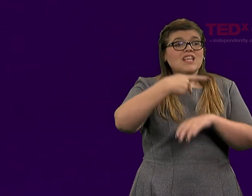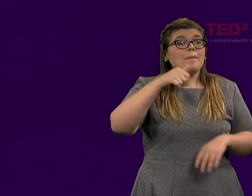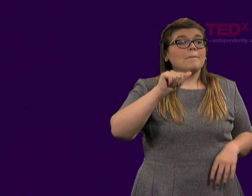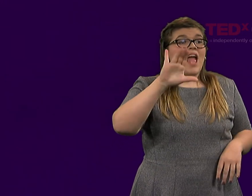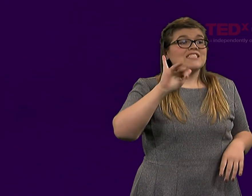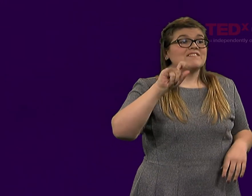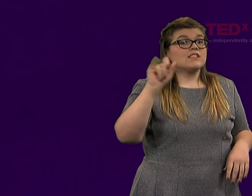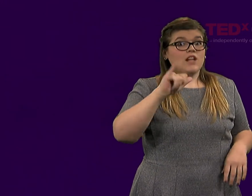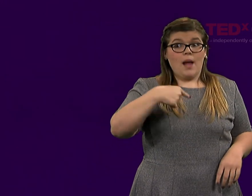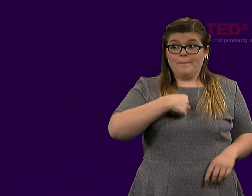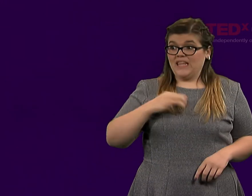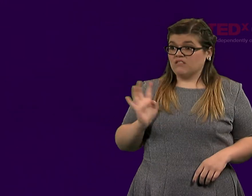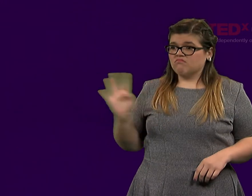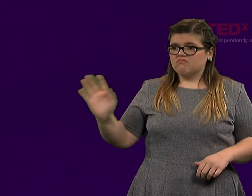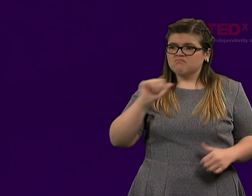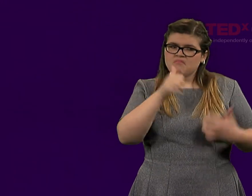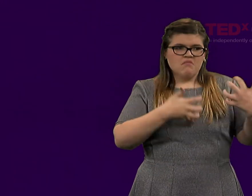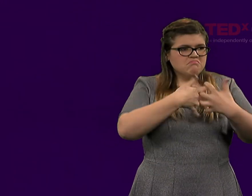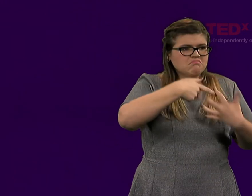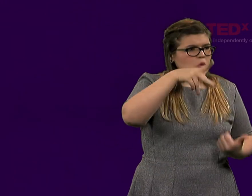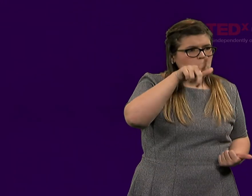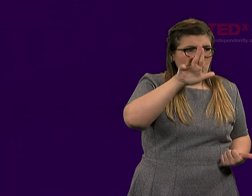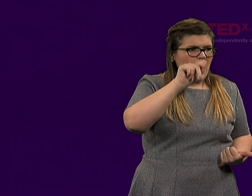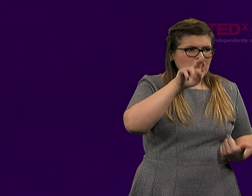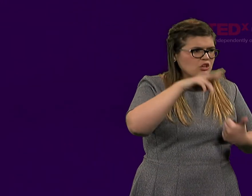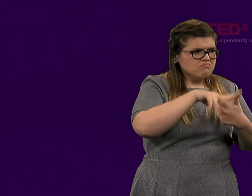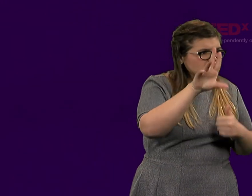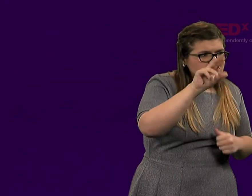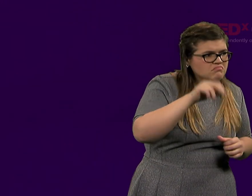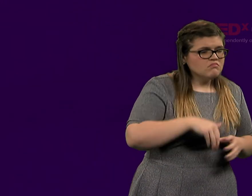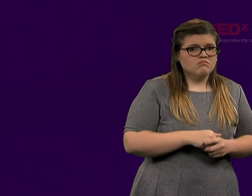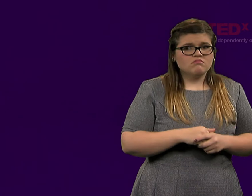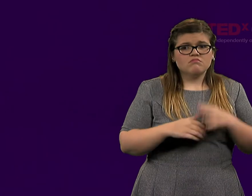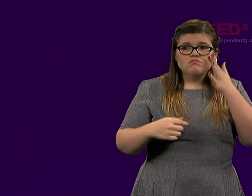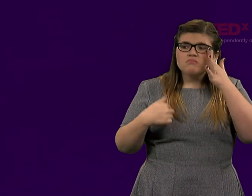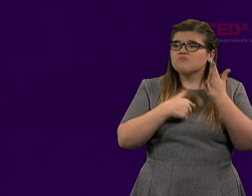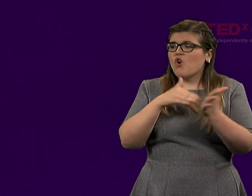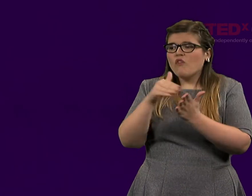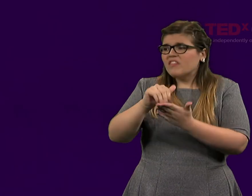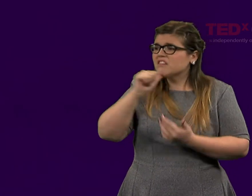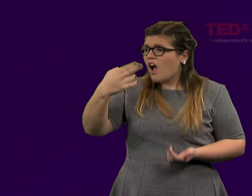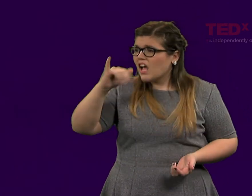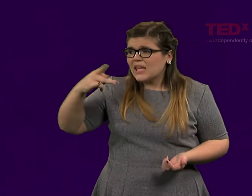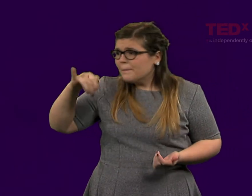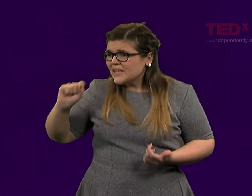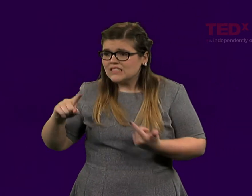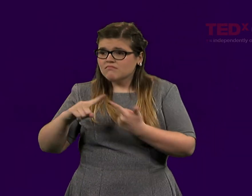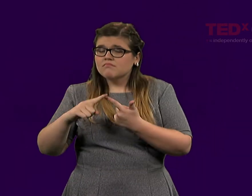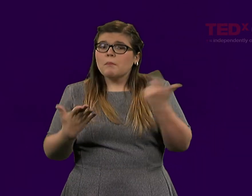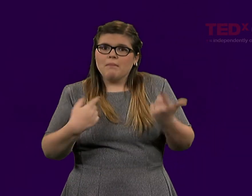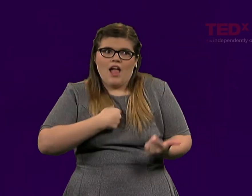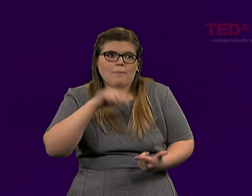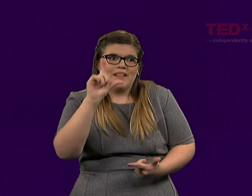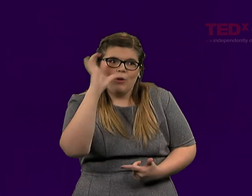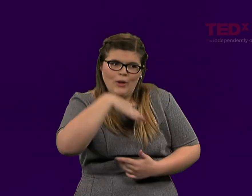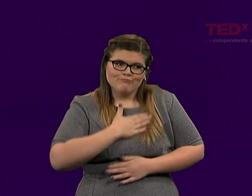Many modern-day pacifists like myself don't fit the ideology of being a Quaker or a hippie.